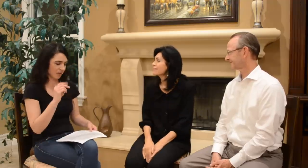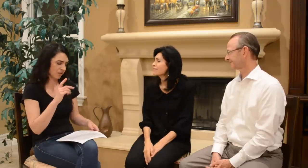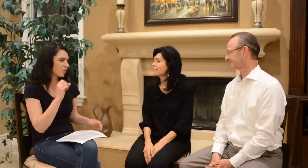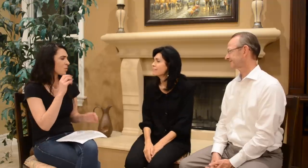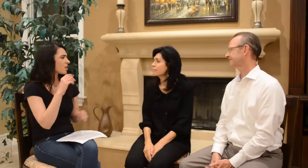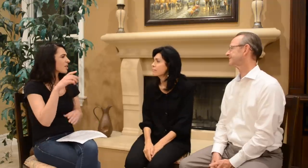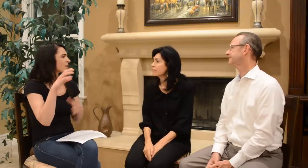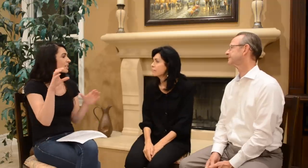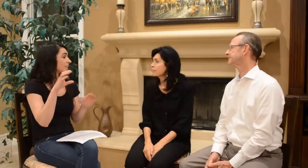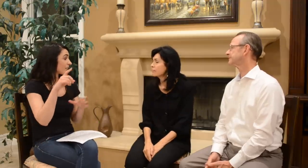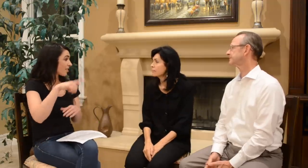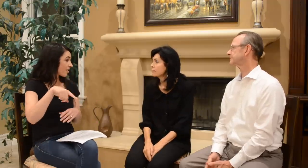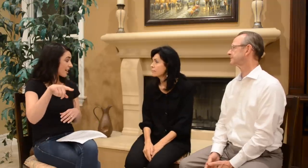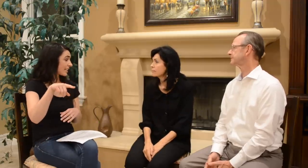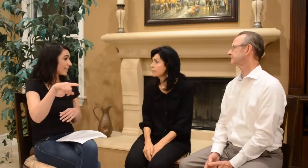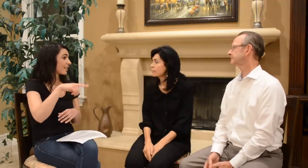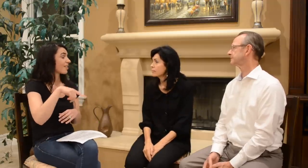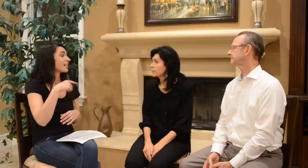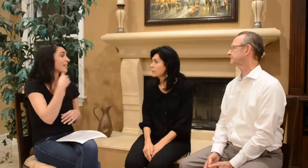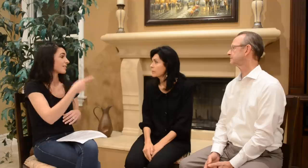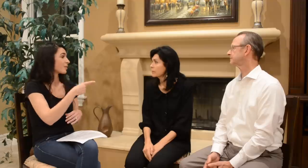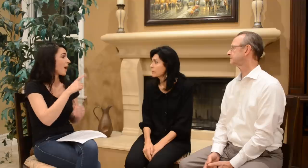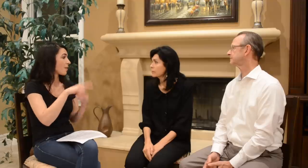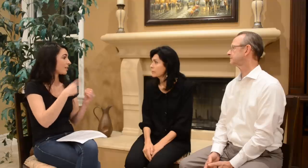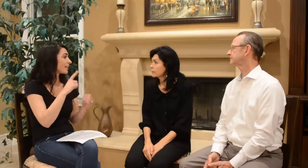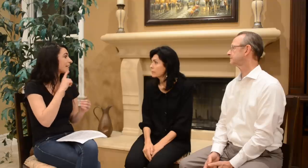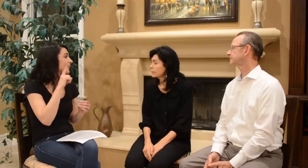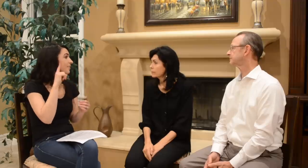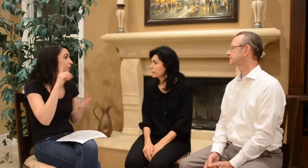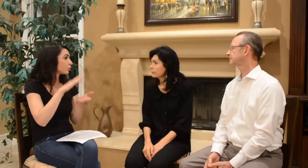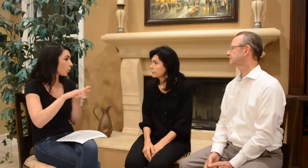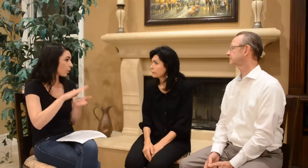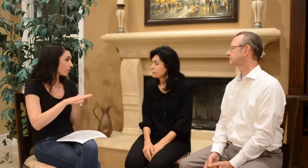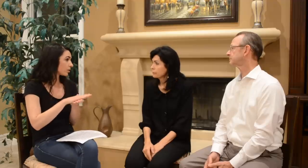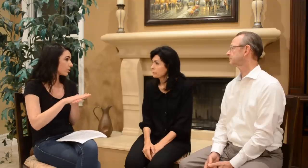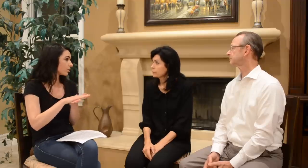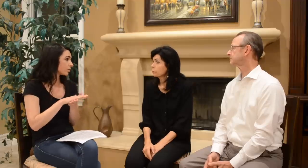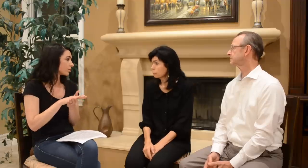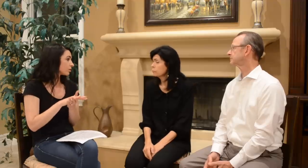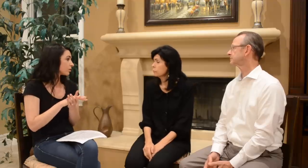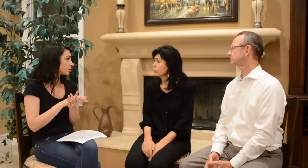Ok, so did they tell you about deaf schools?